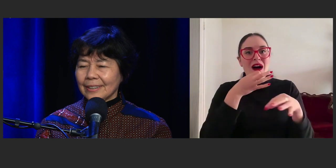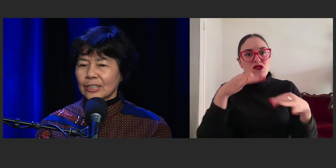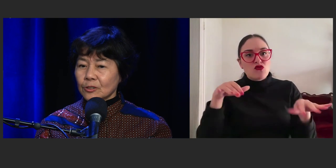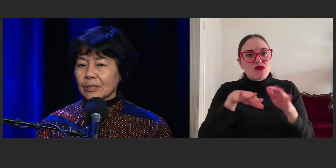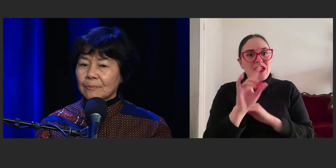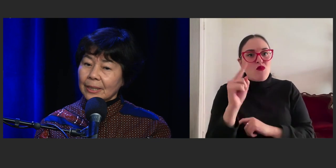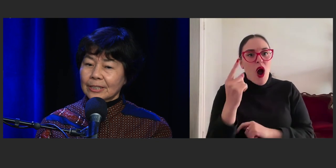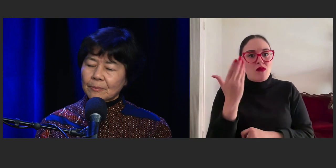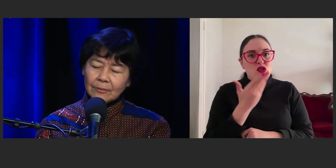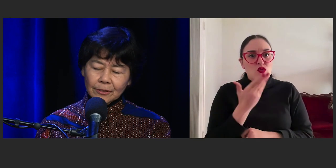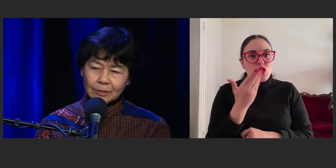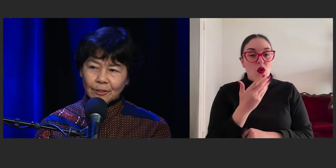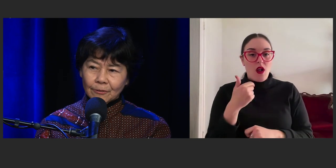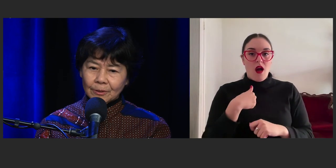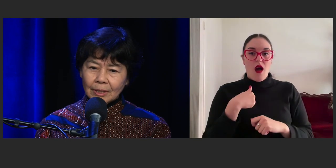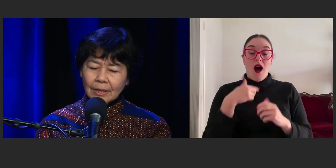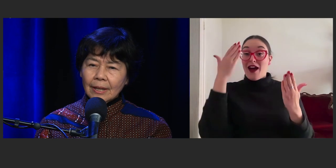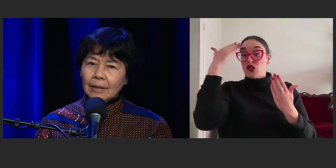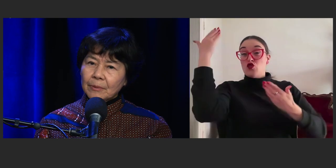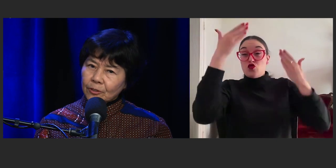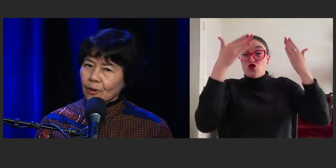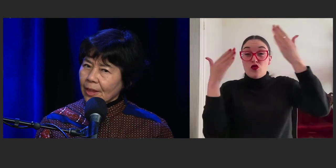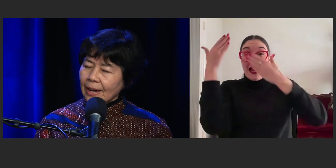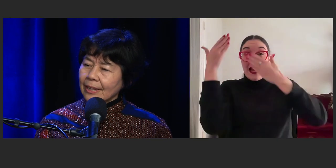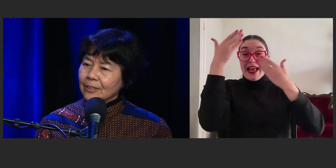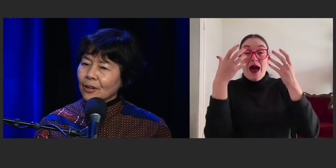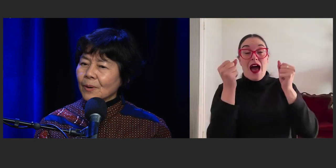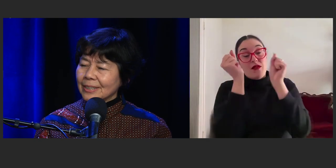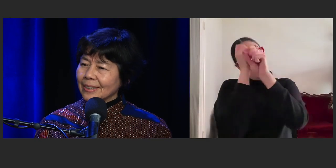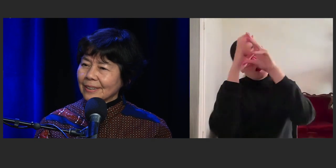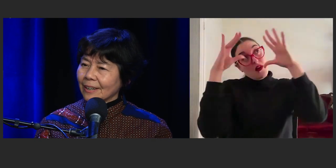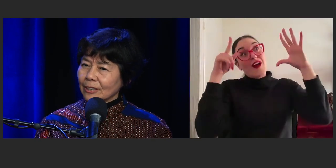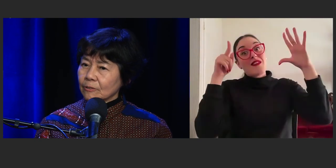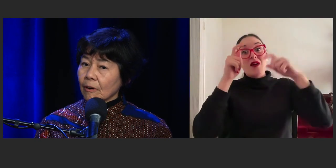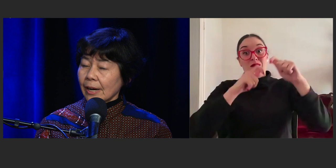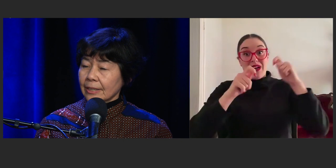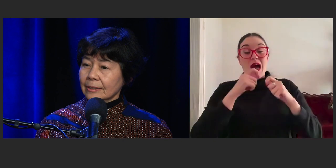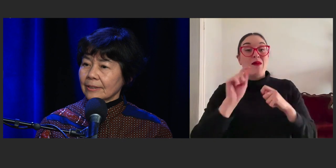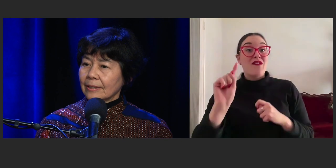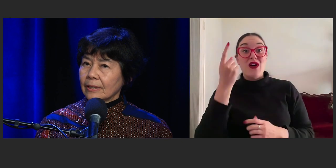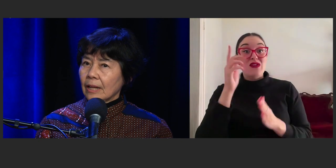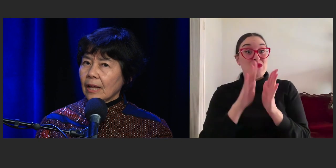And that dream led to my first novel. Before that I had no idea that I could write.